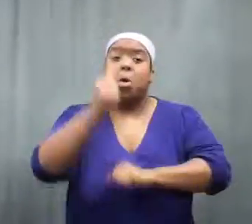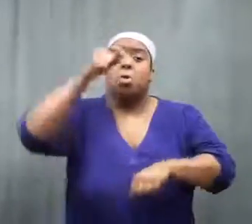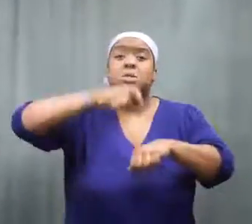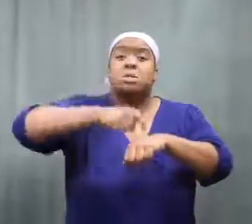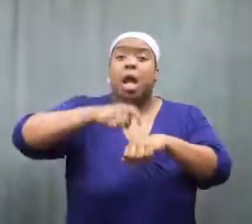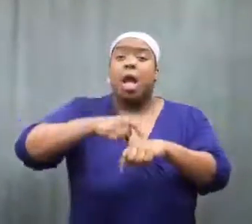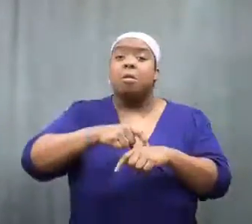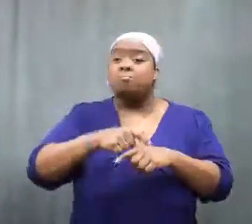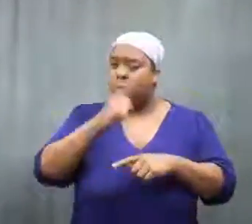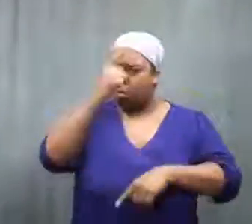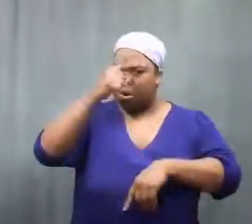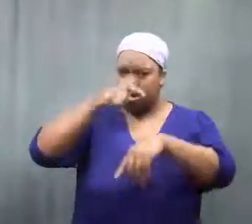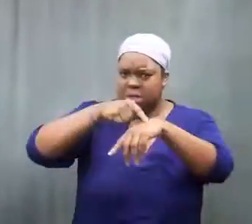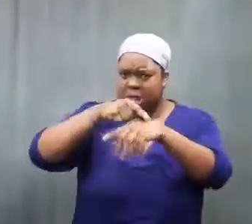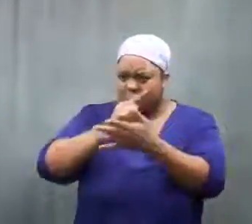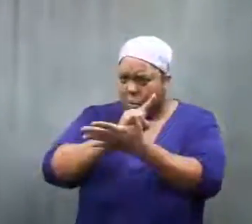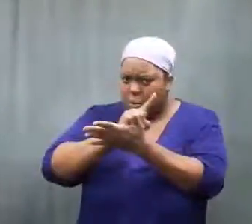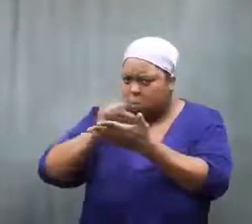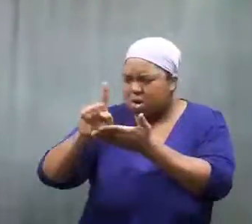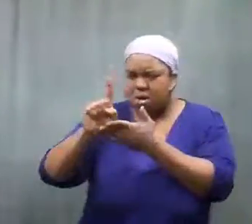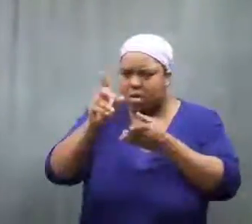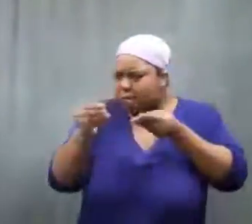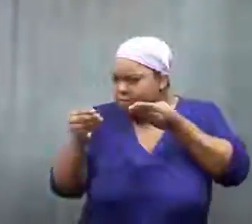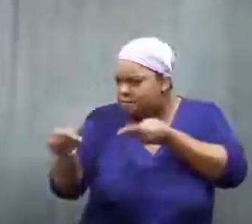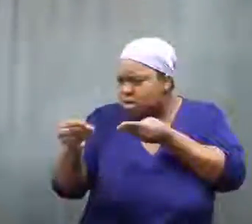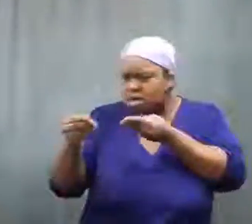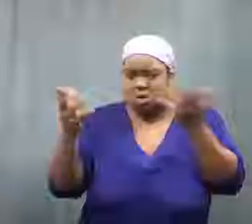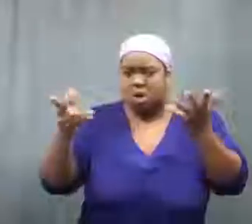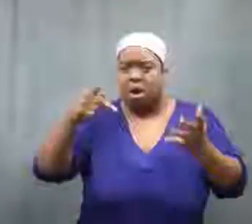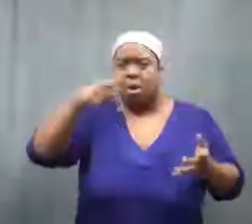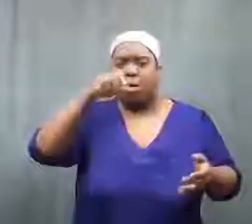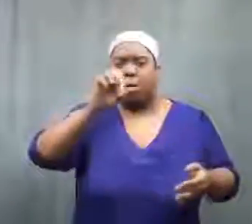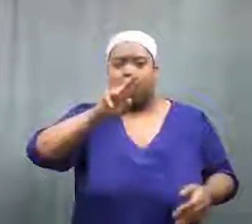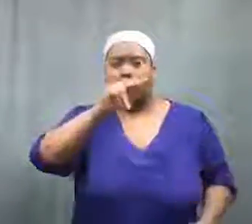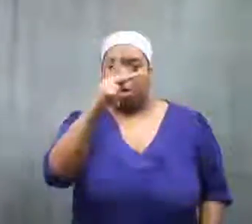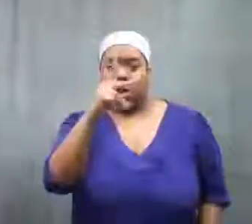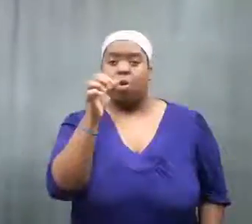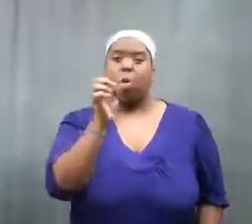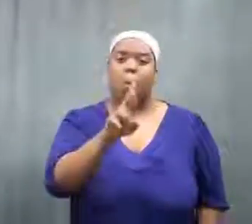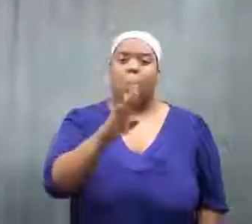Usually they feed it pork or beef once a week.